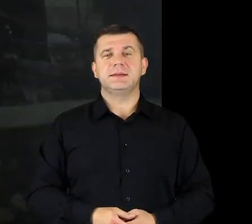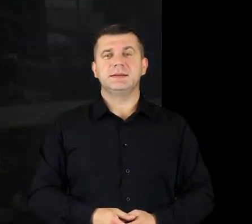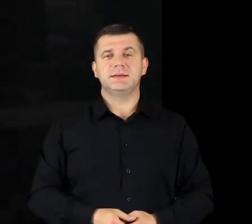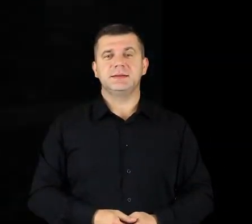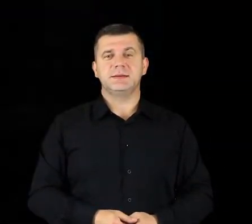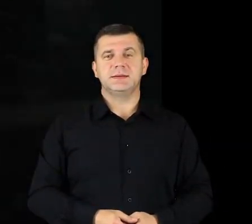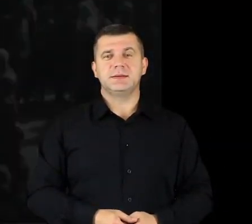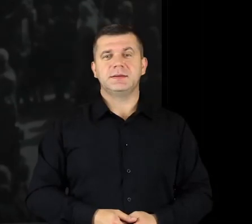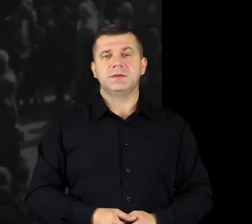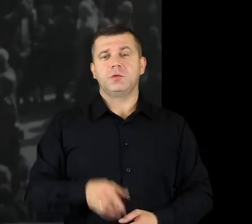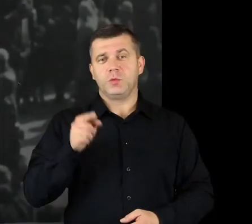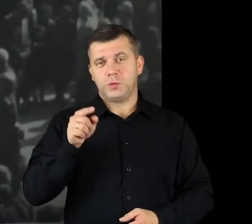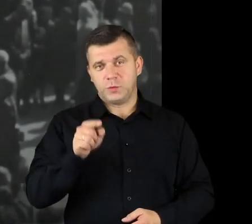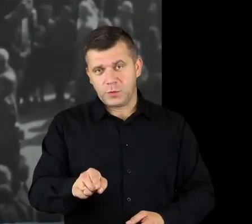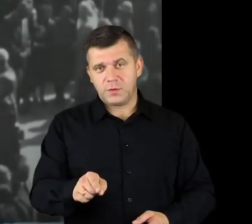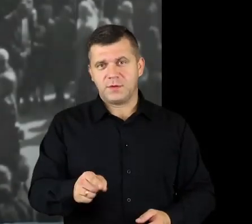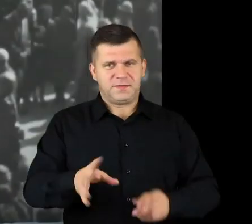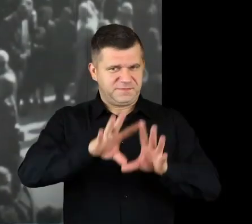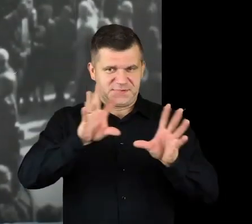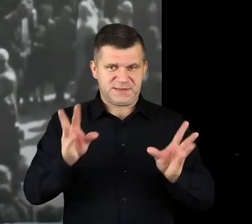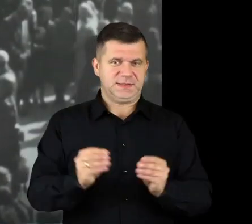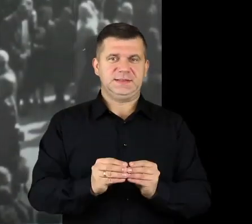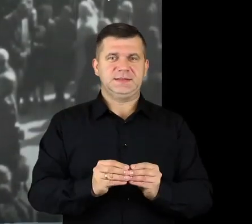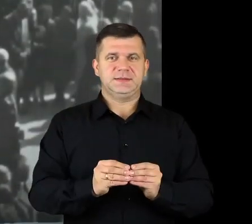Well, everyone here.